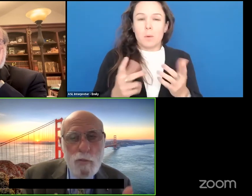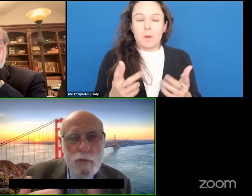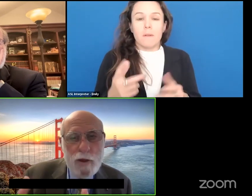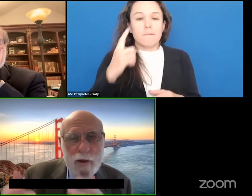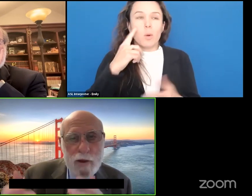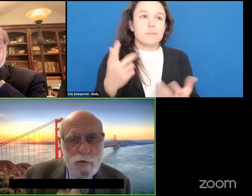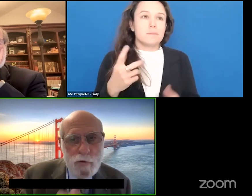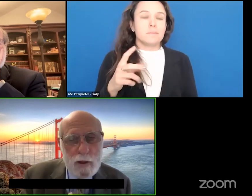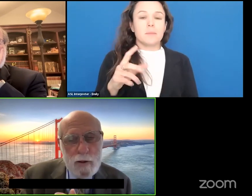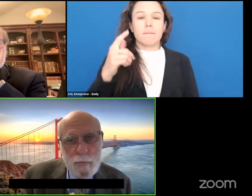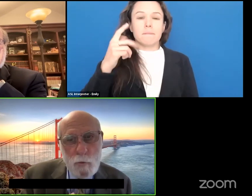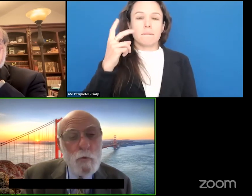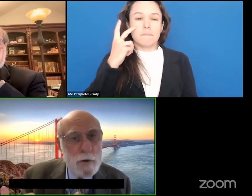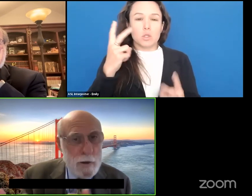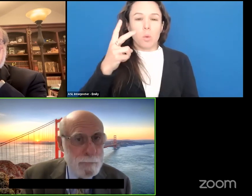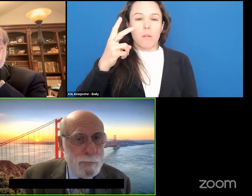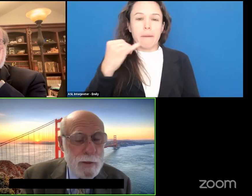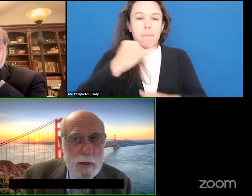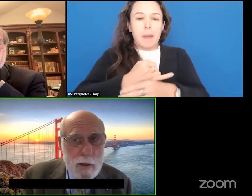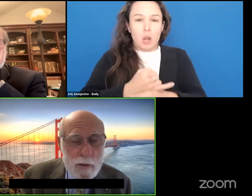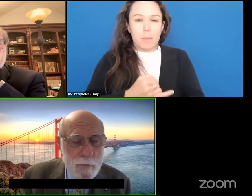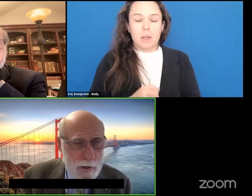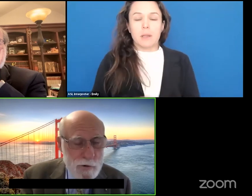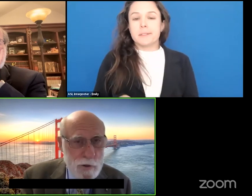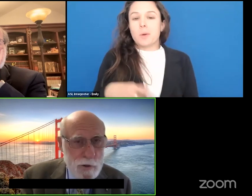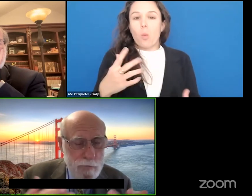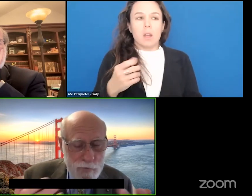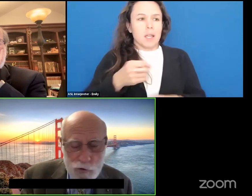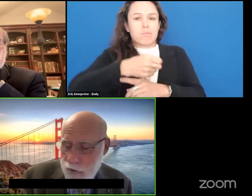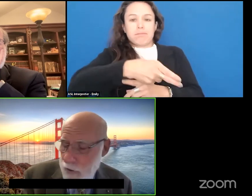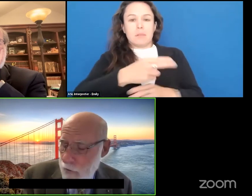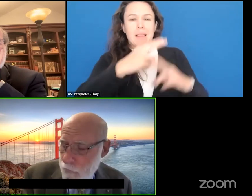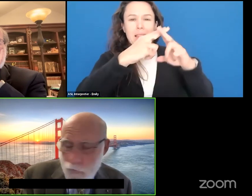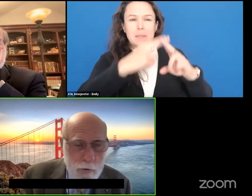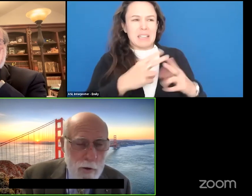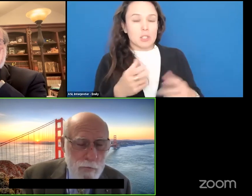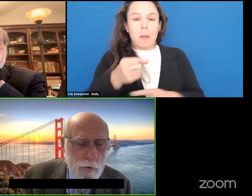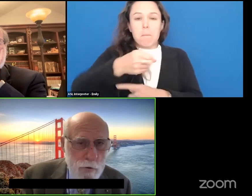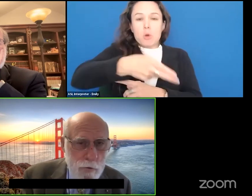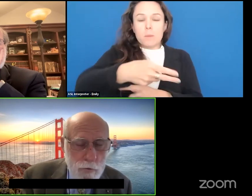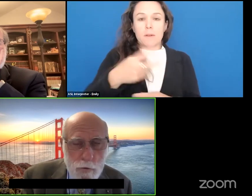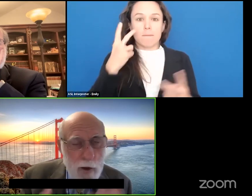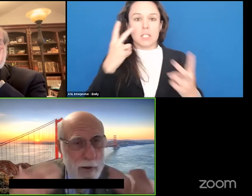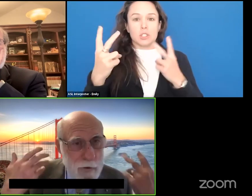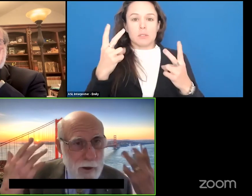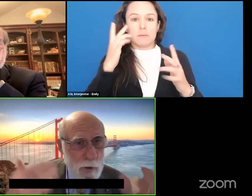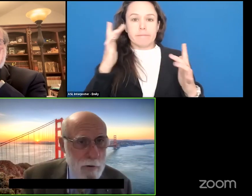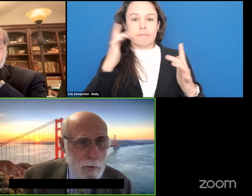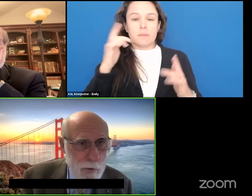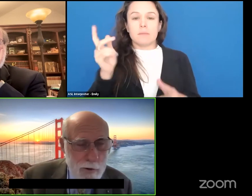what things overcome limitations of vision for our user, or in my case, I'm hearing impaired.